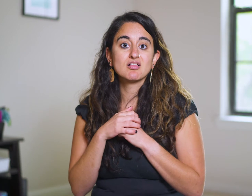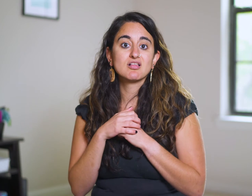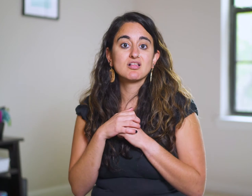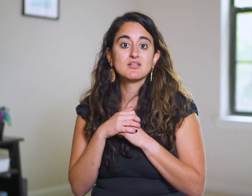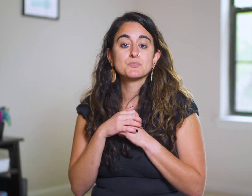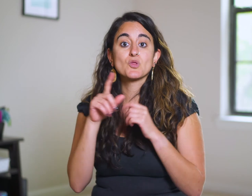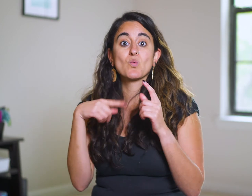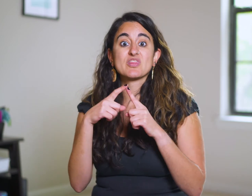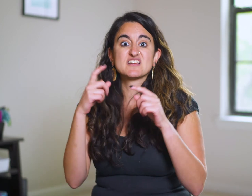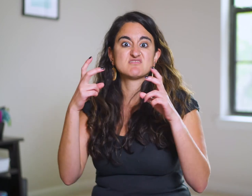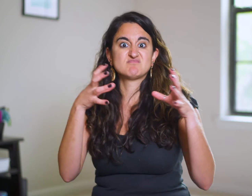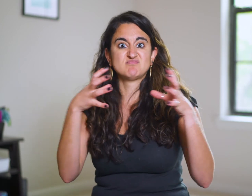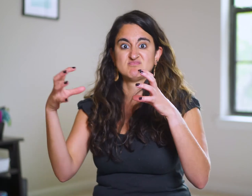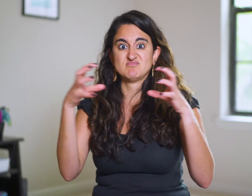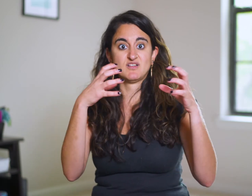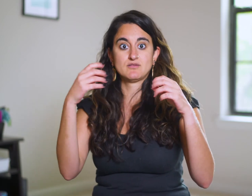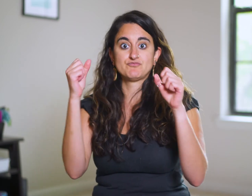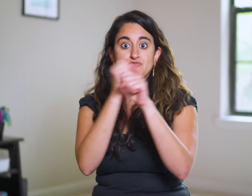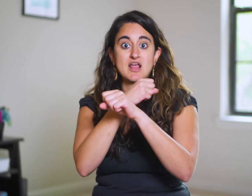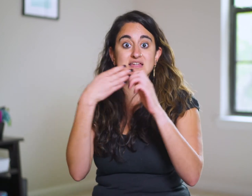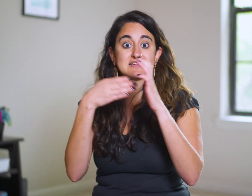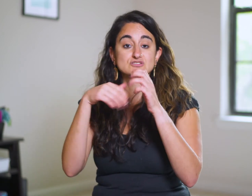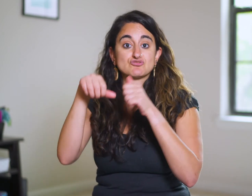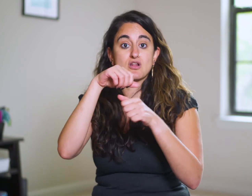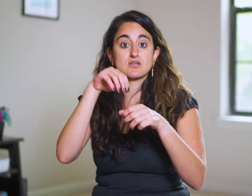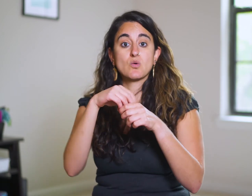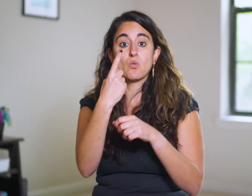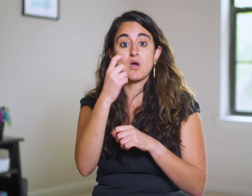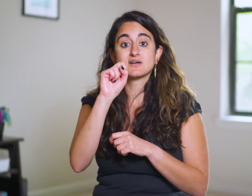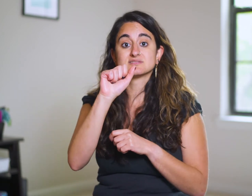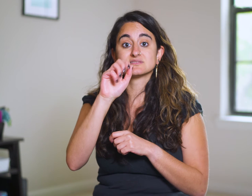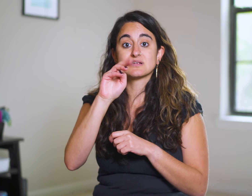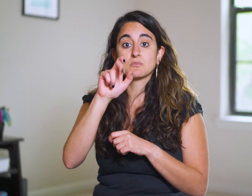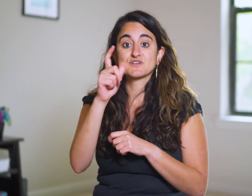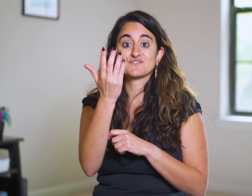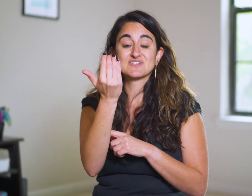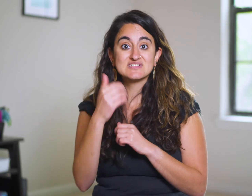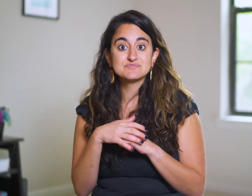When they fought against each other in 1 Samuel 15,